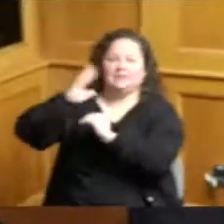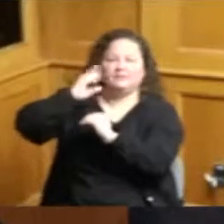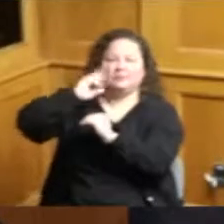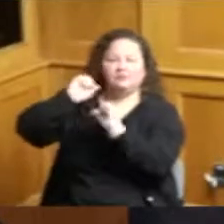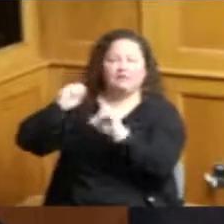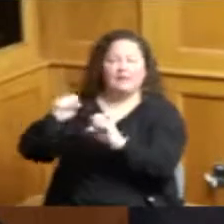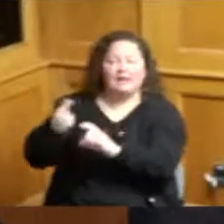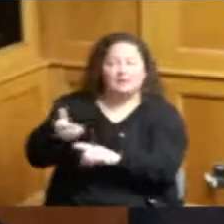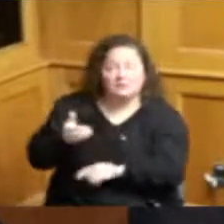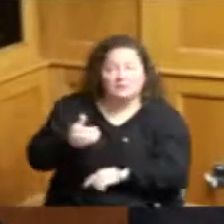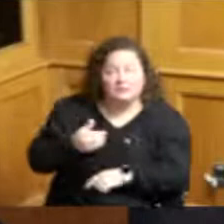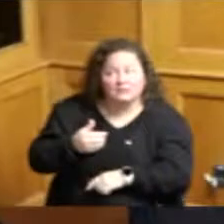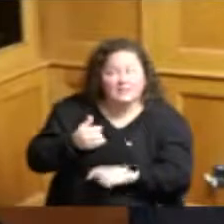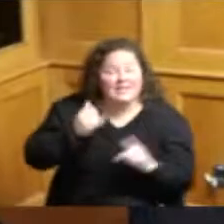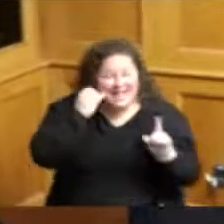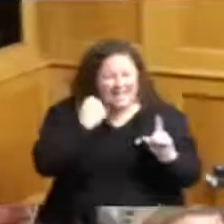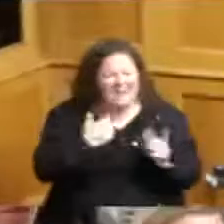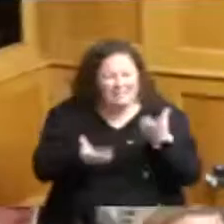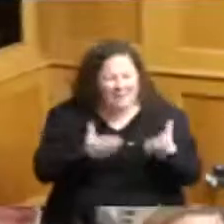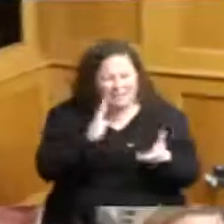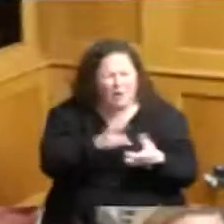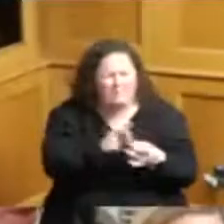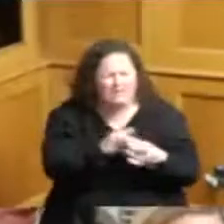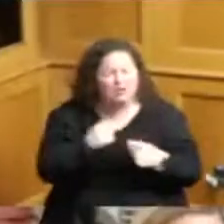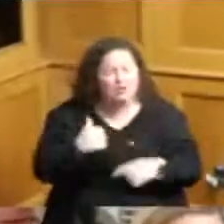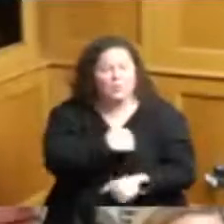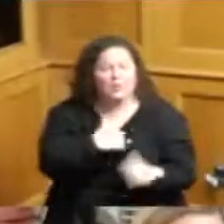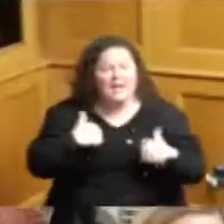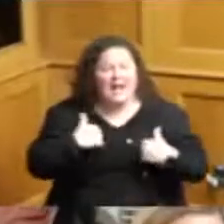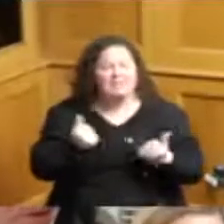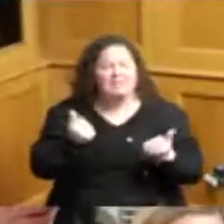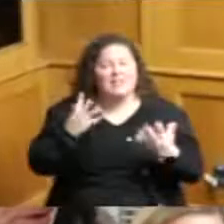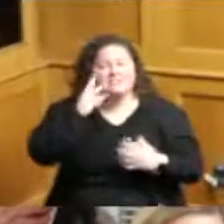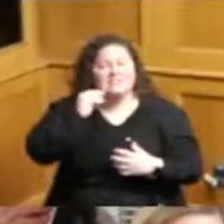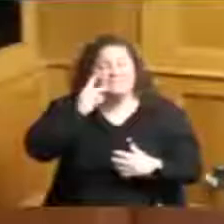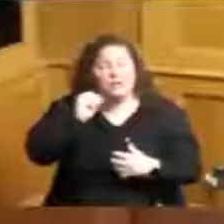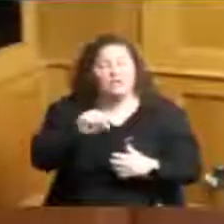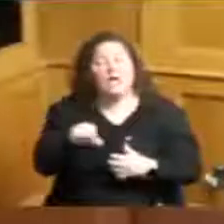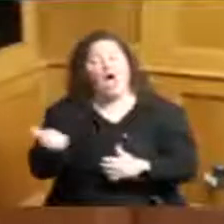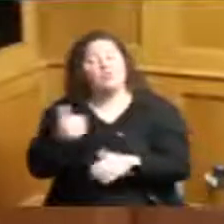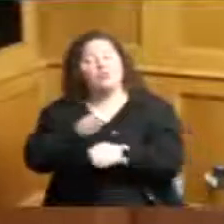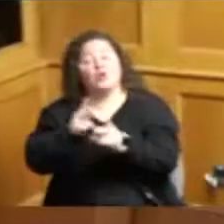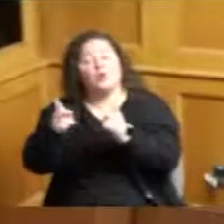I know that we have a lot of experience or other positions that are available they are